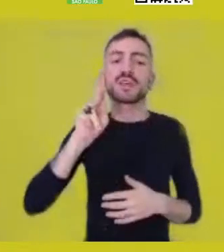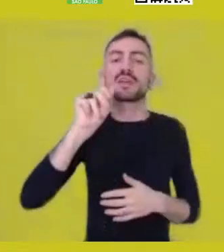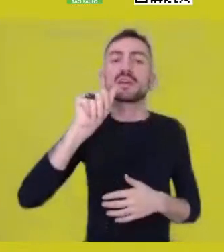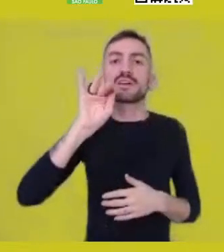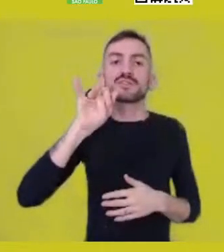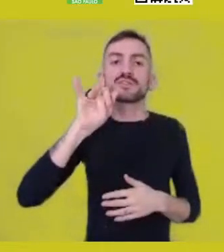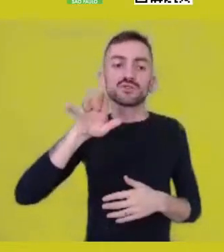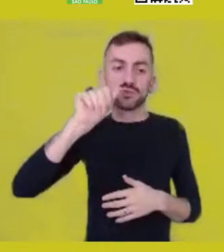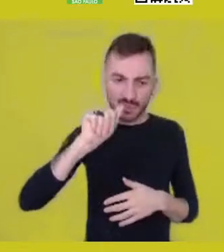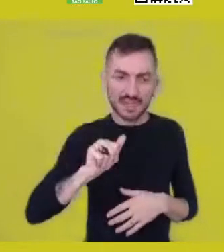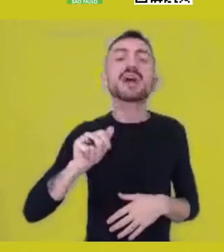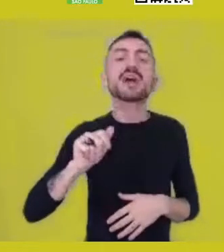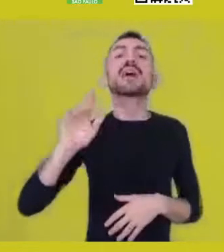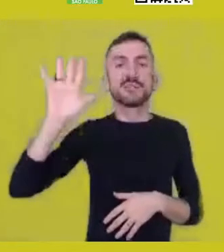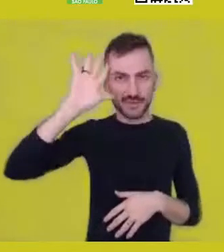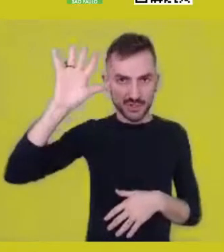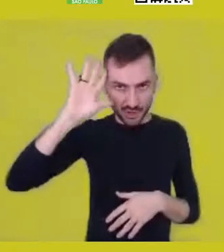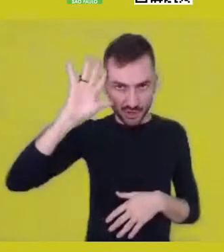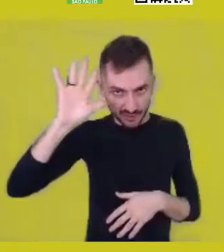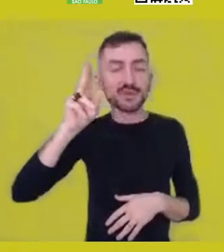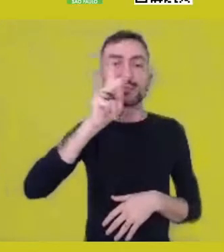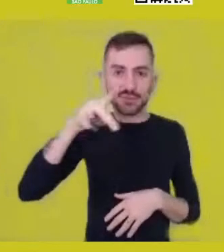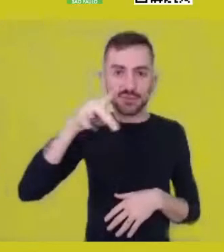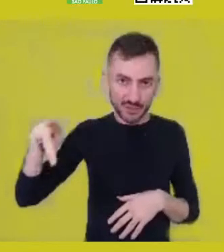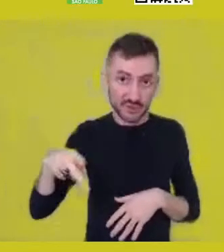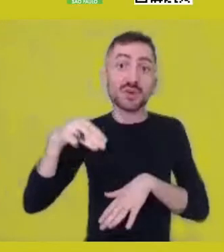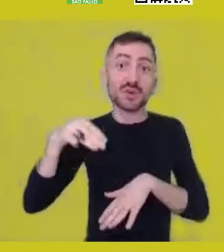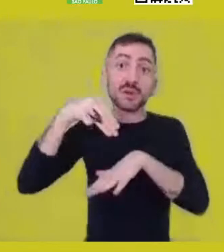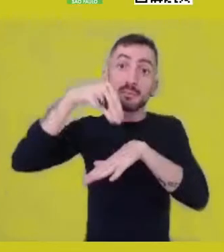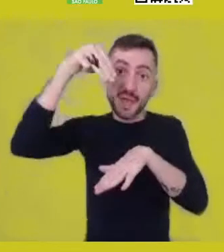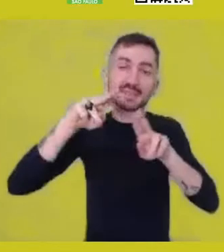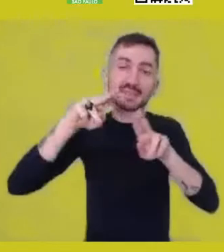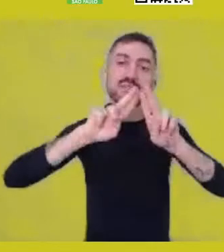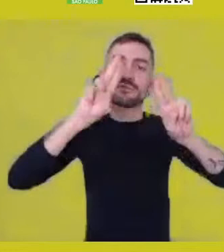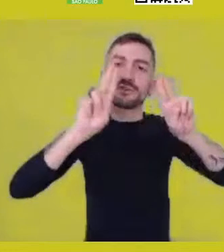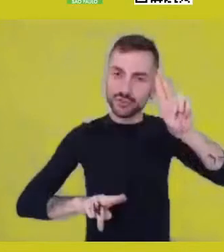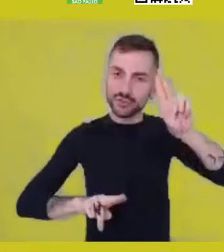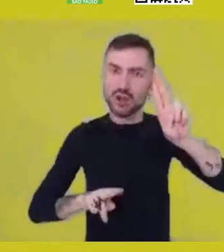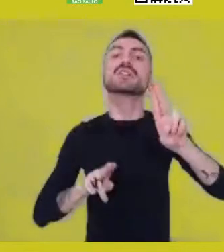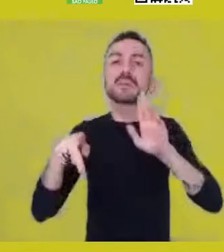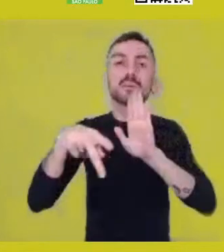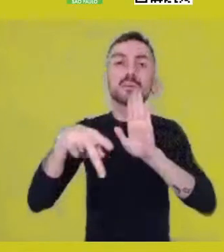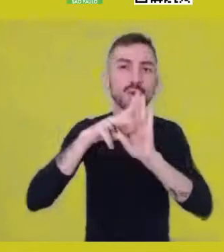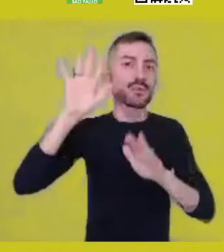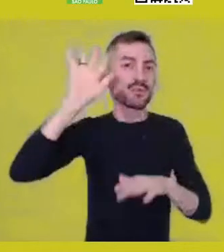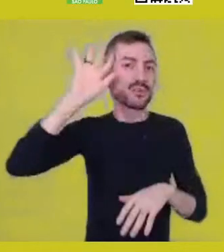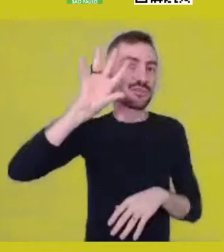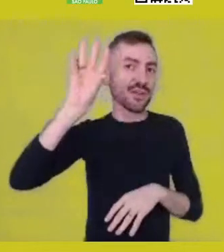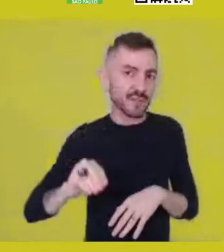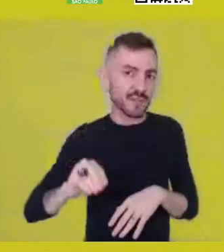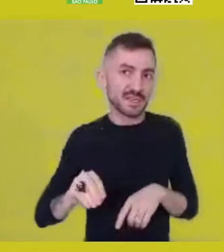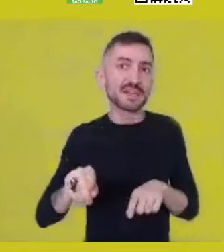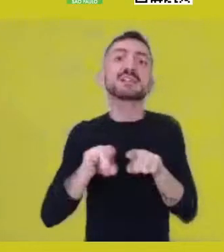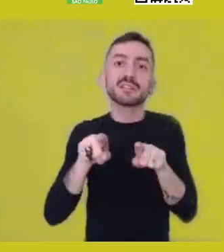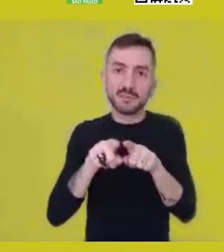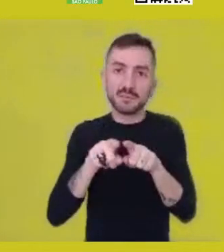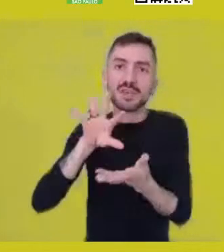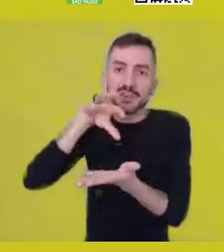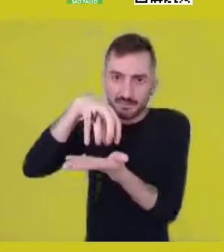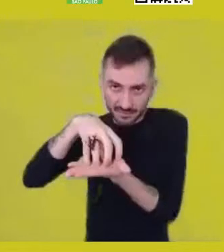a Doctorate student of African Philosophy at UFRJ, general coordinator of the GERUMAR Laboratory of Africology